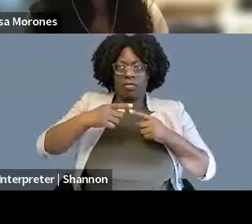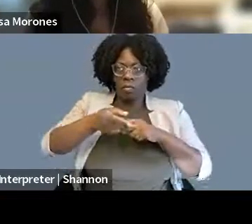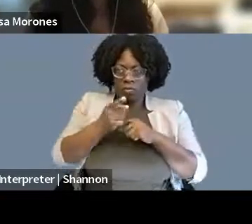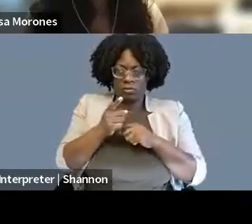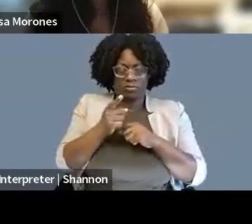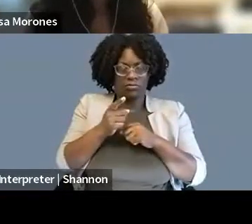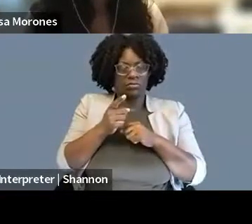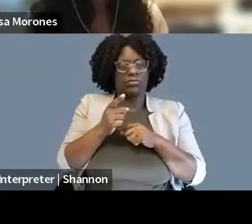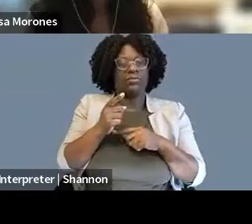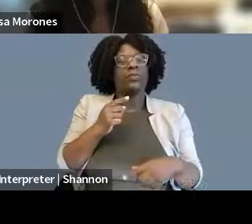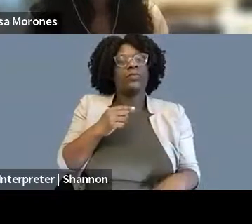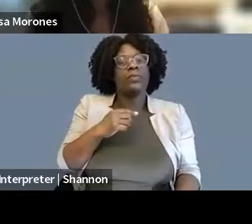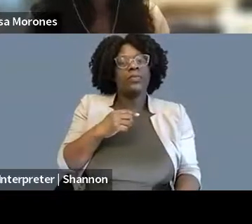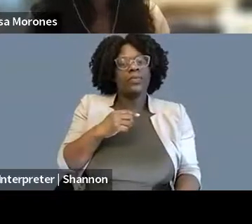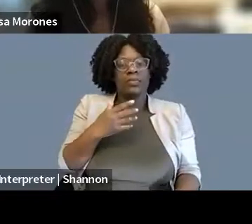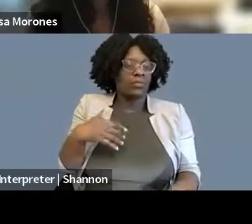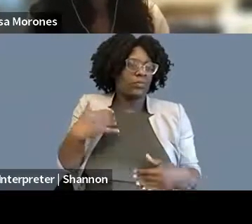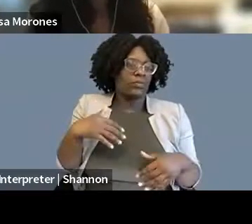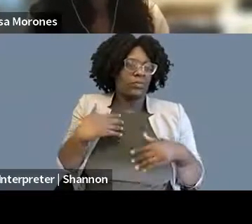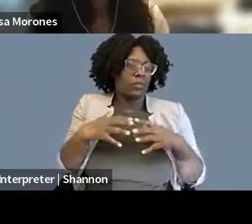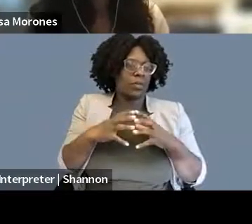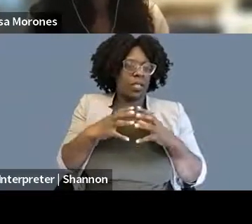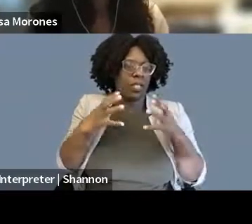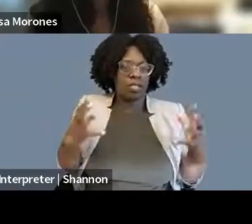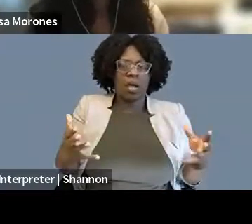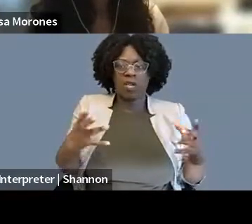there are a number of compounding crises facing society